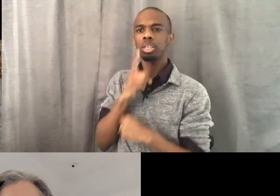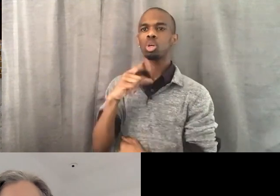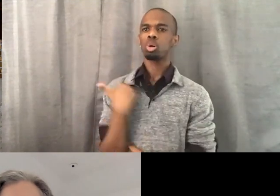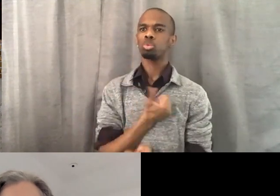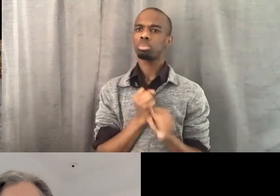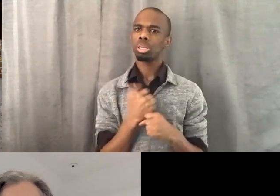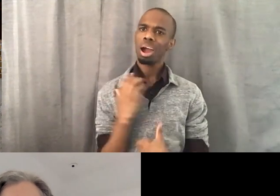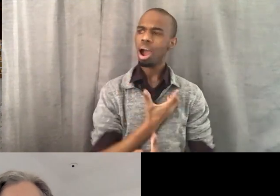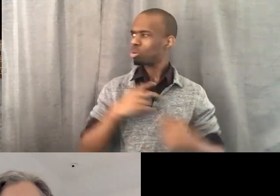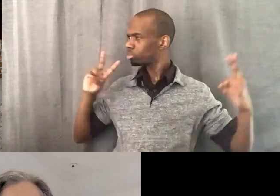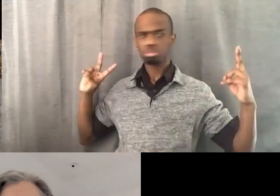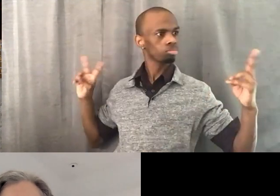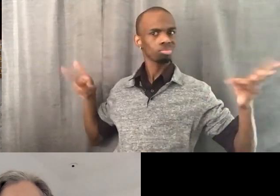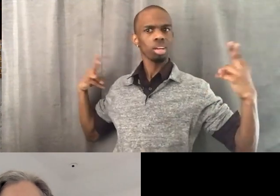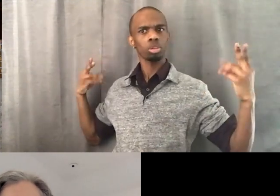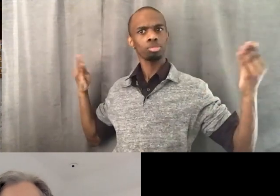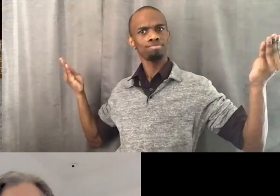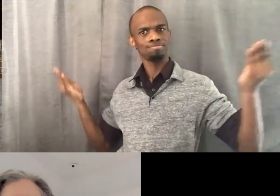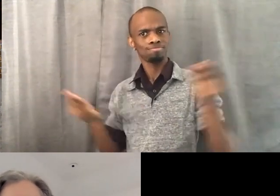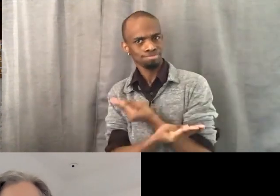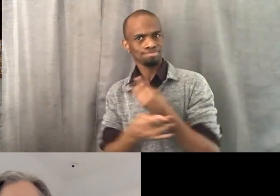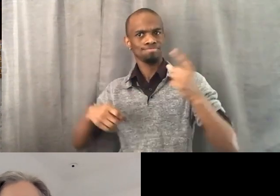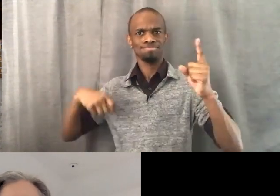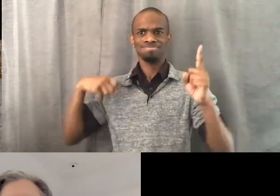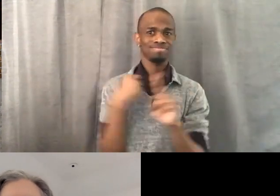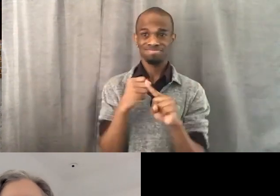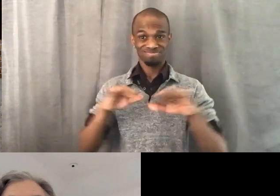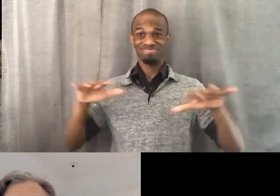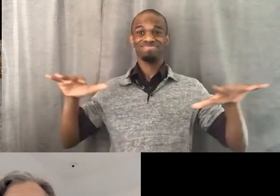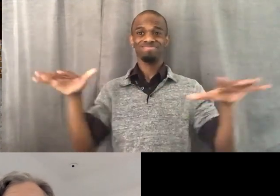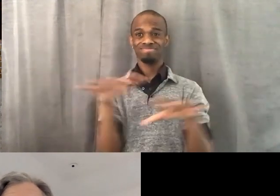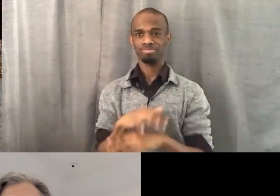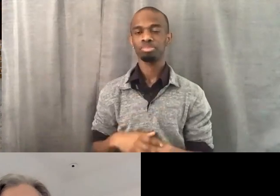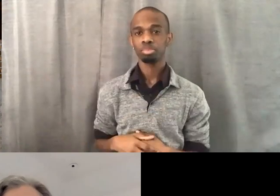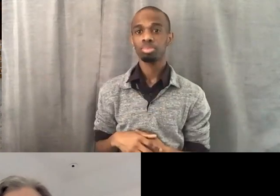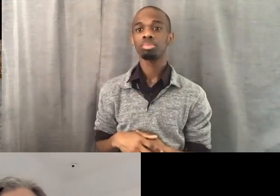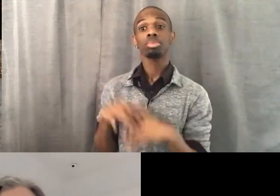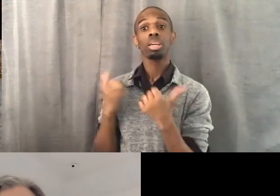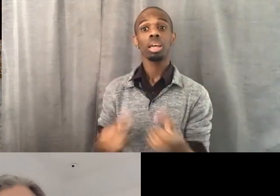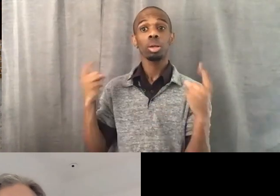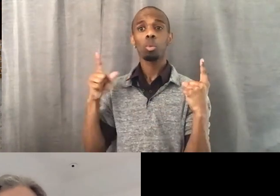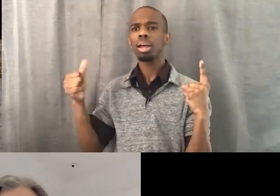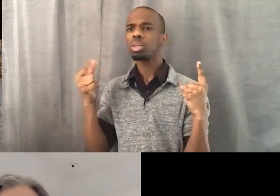as impactful as they can be. Is there anyone else? And then I see Yolanda in the chat